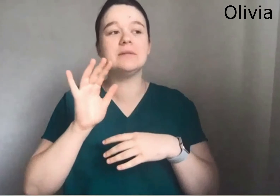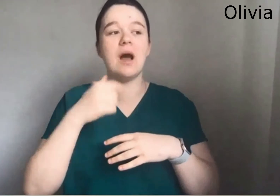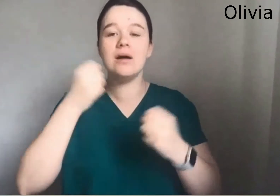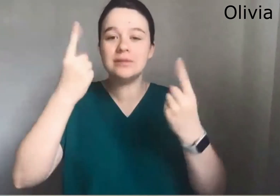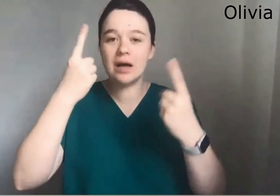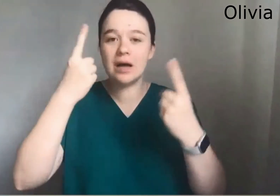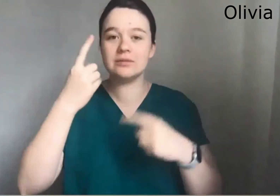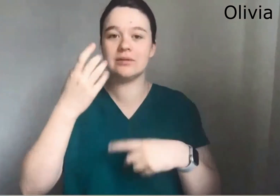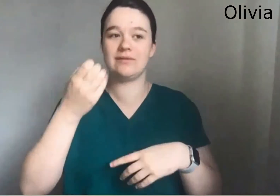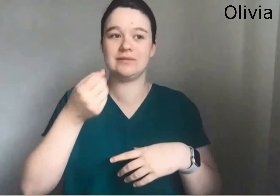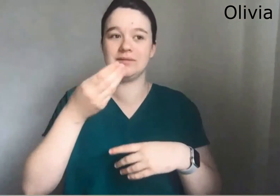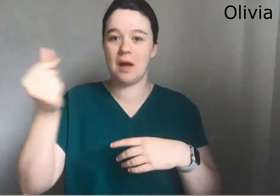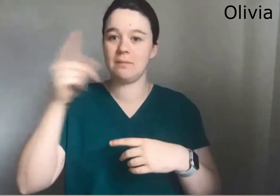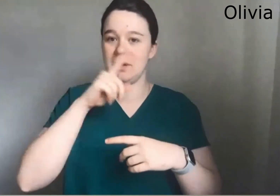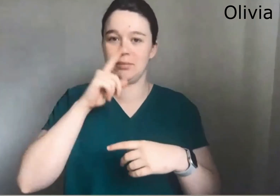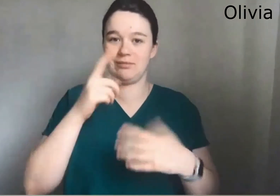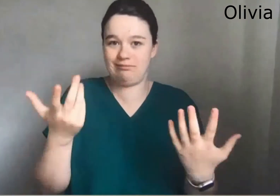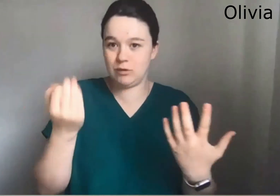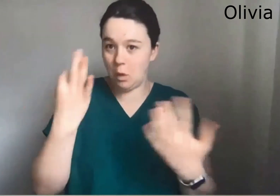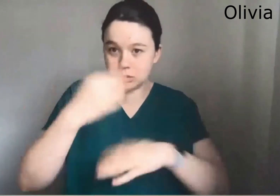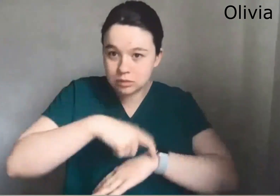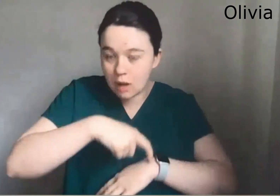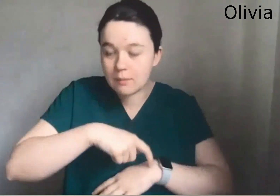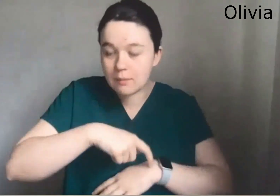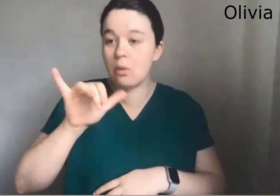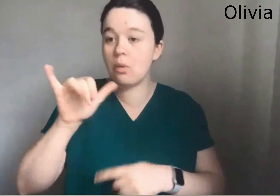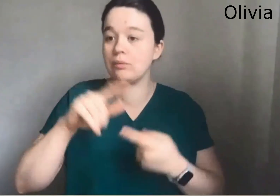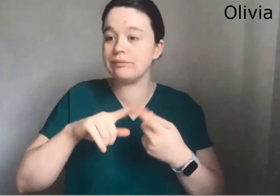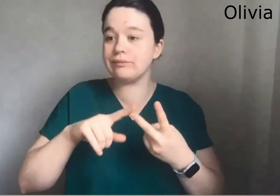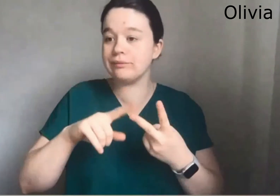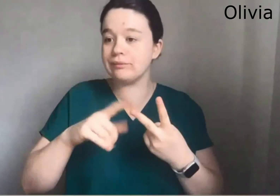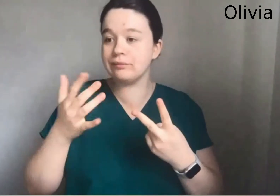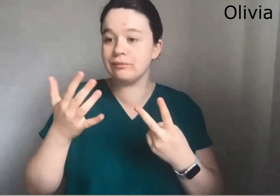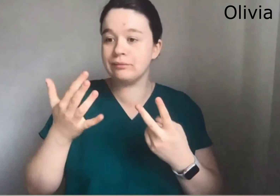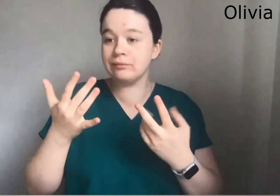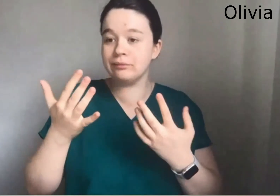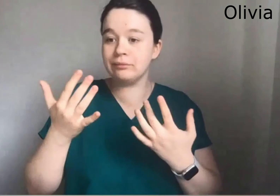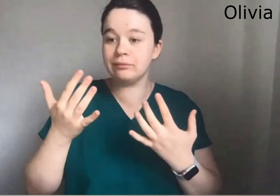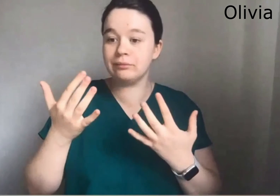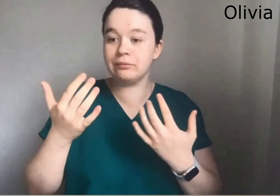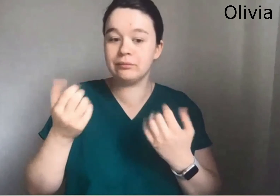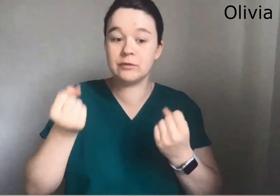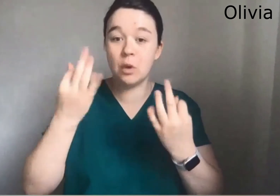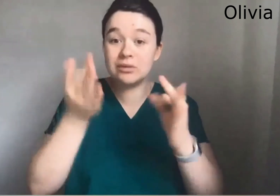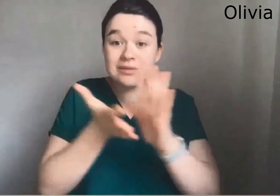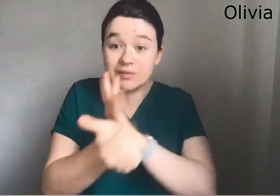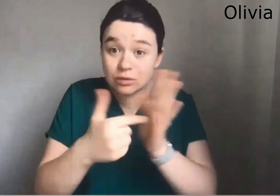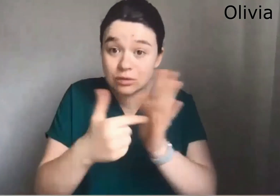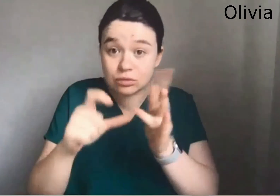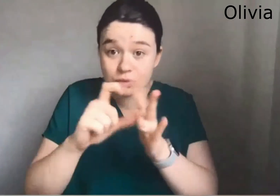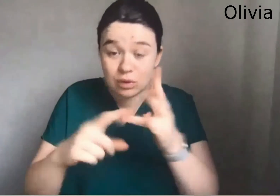work hard to improve that and I understand that some people don't have time or uh